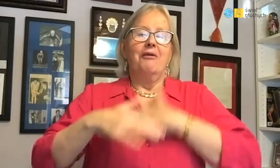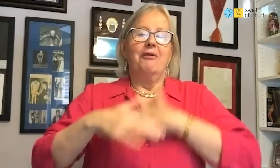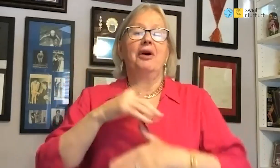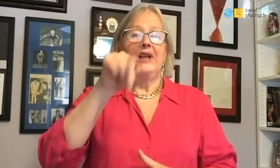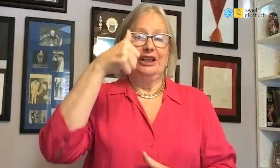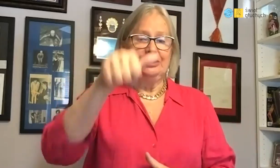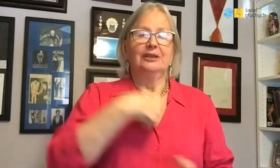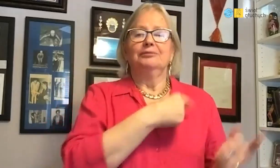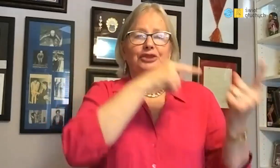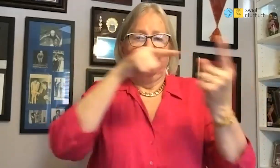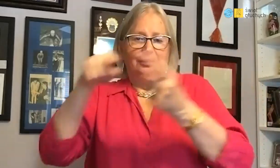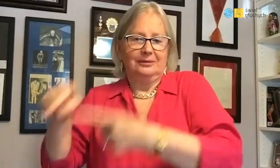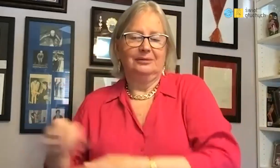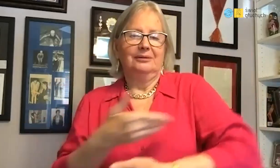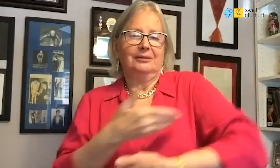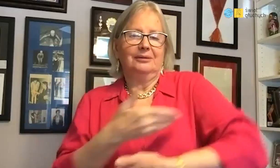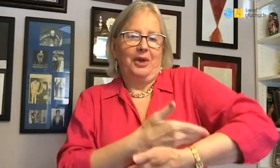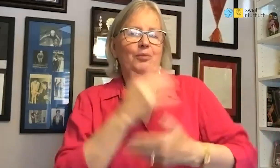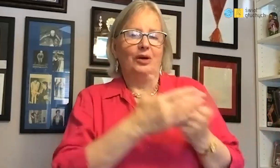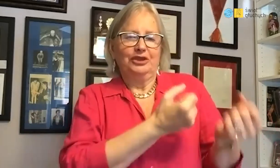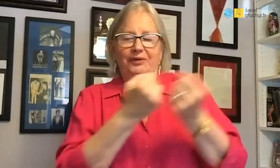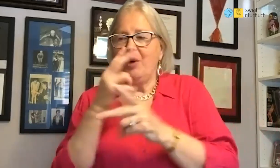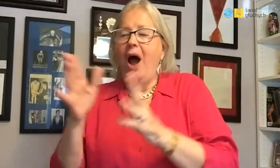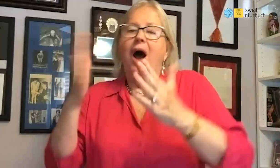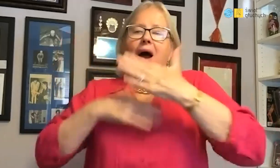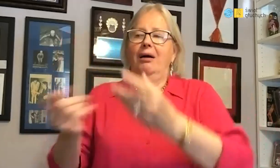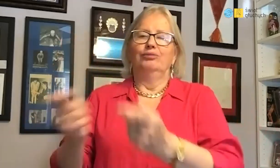Next week I came there with my daughter.